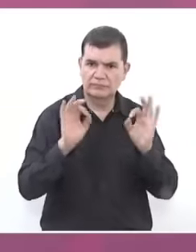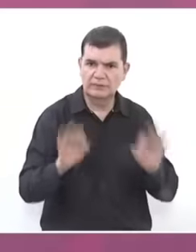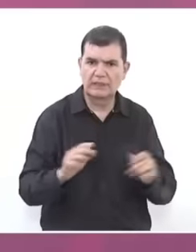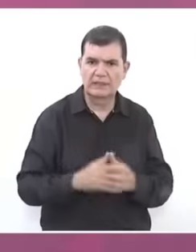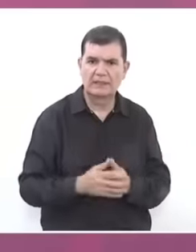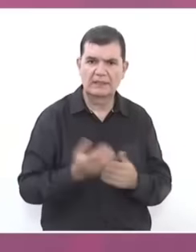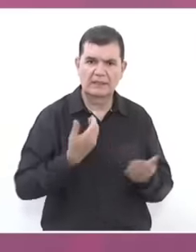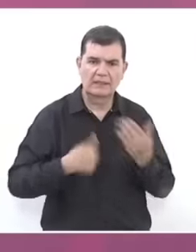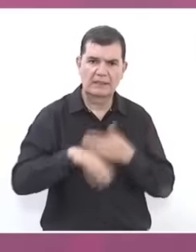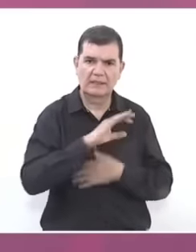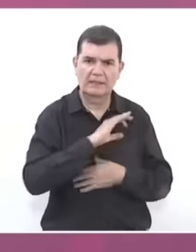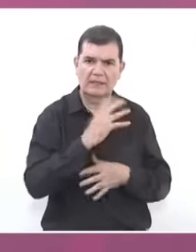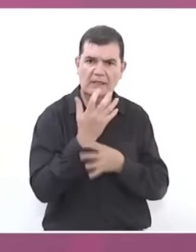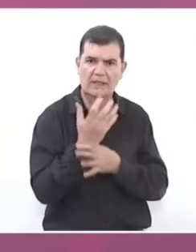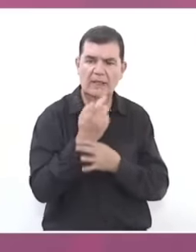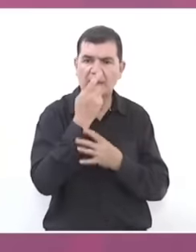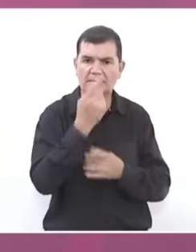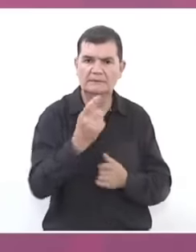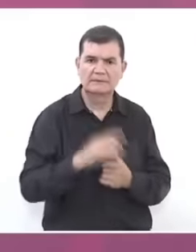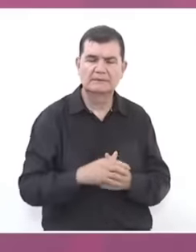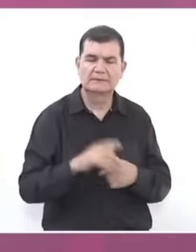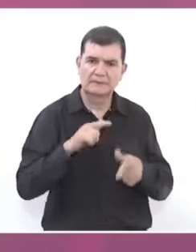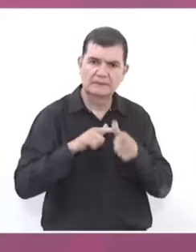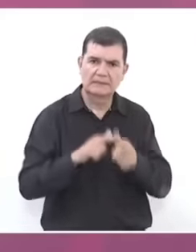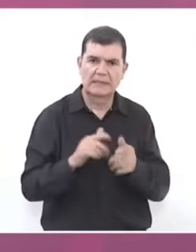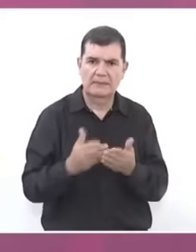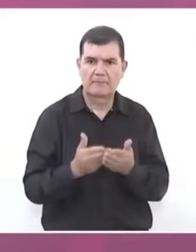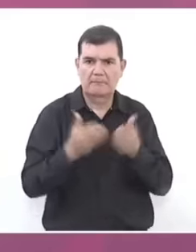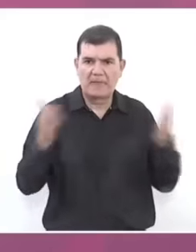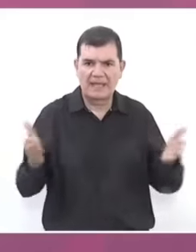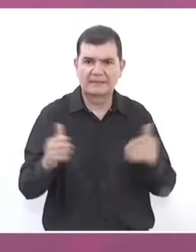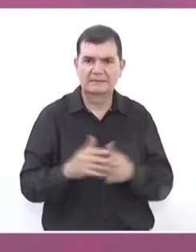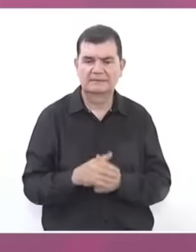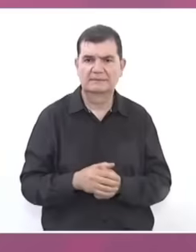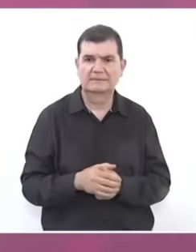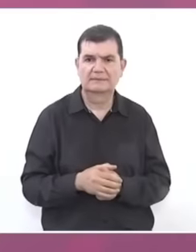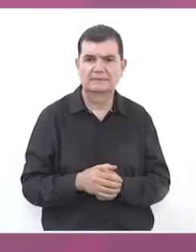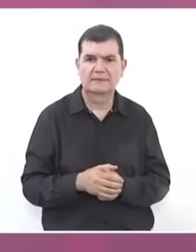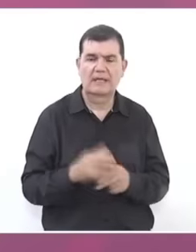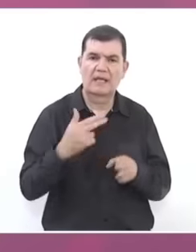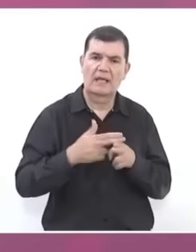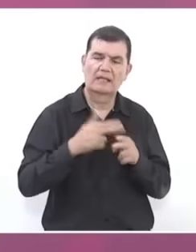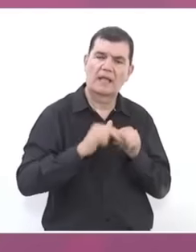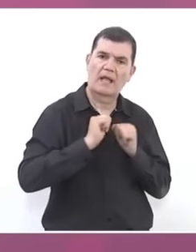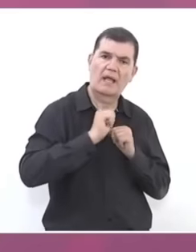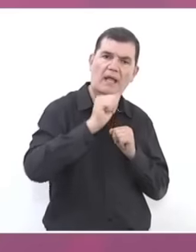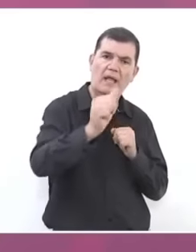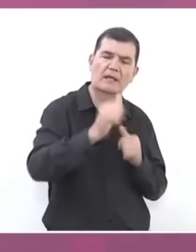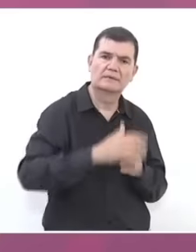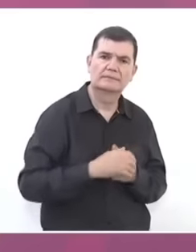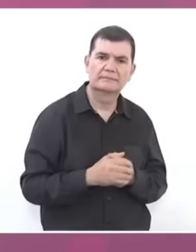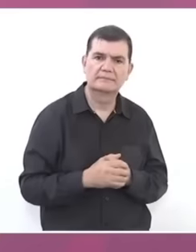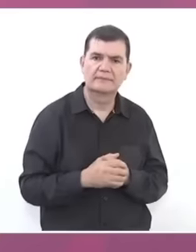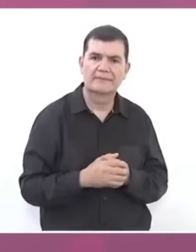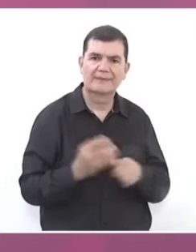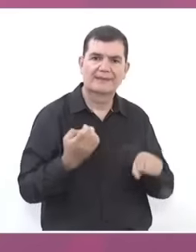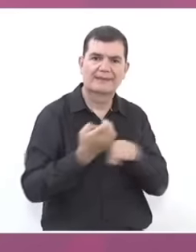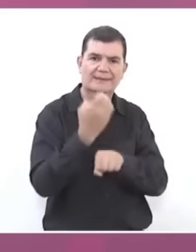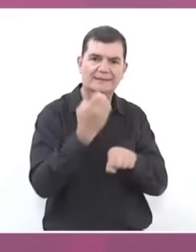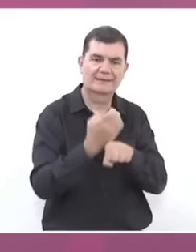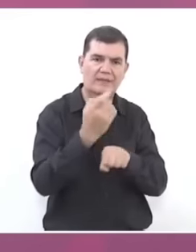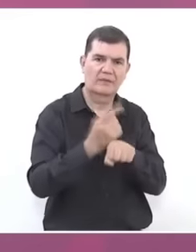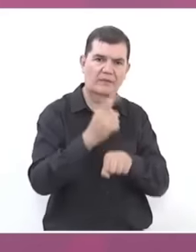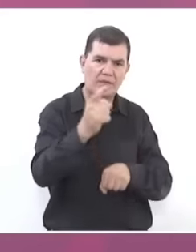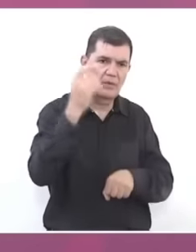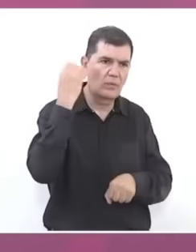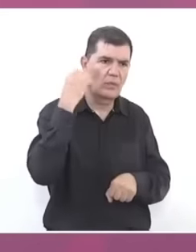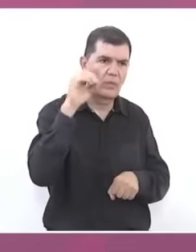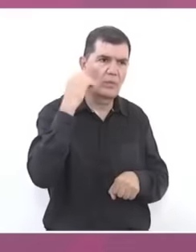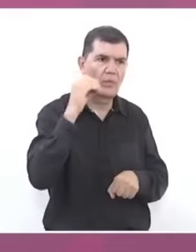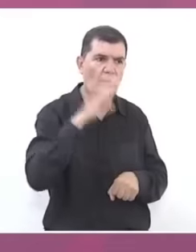announced that the expansion continues to the neighboring sister state of